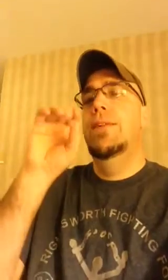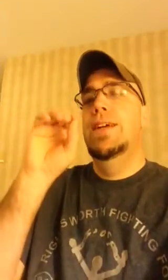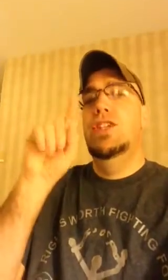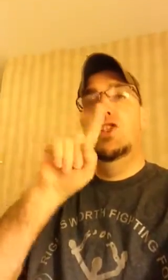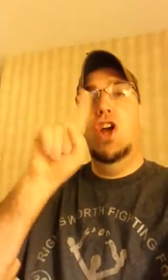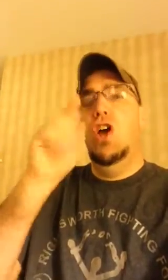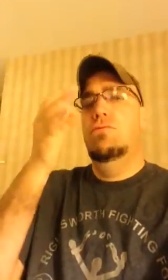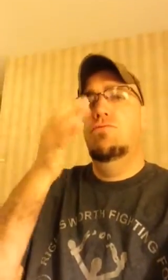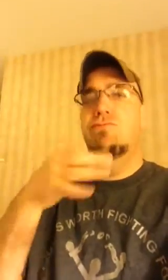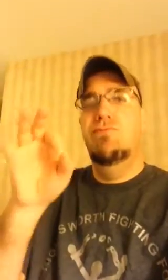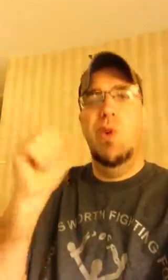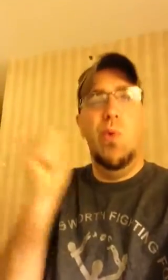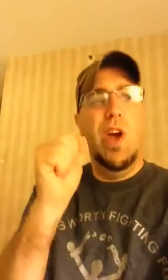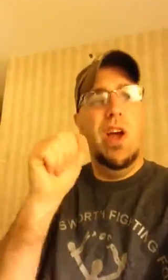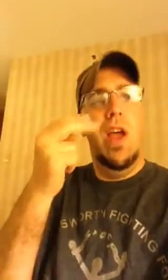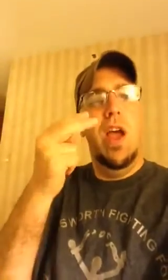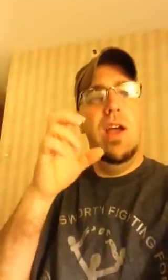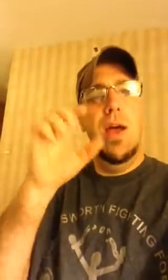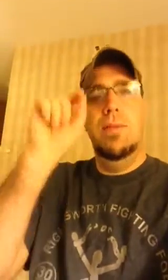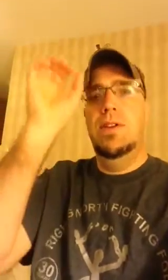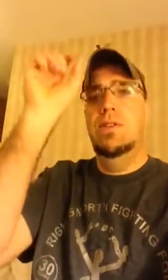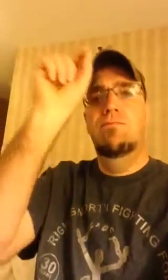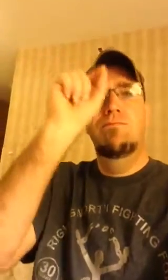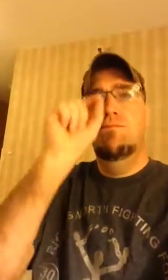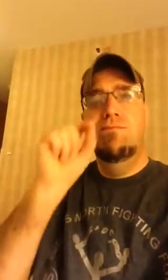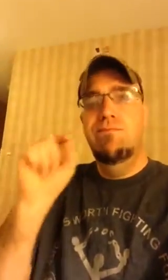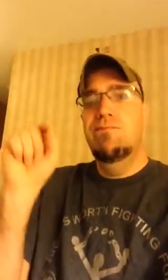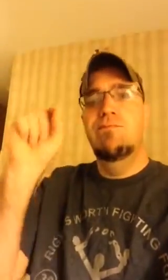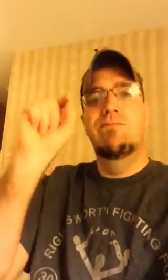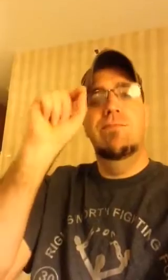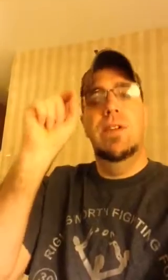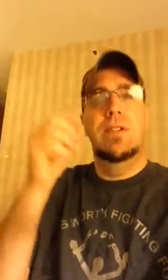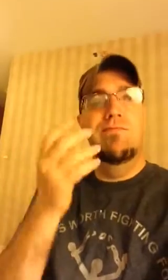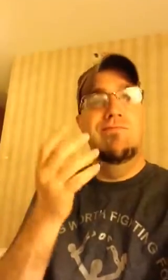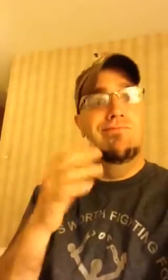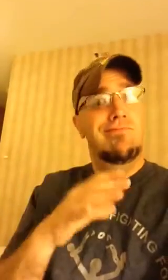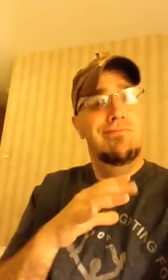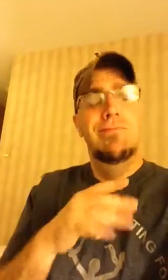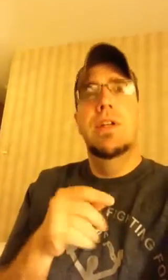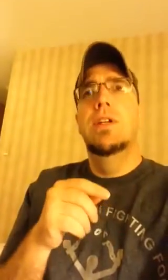Where the 50 stars are replaced with handicap person design as a star. That was cool.